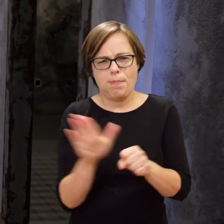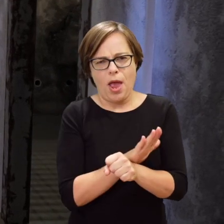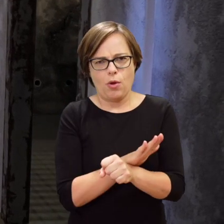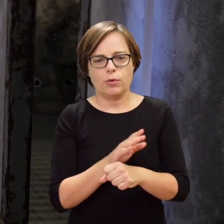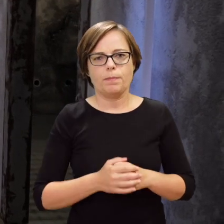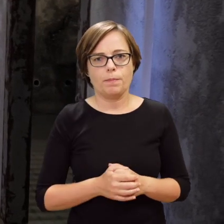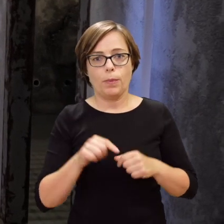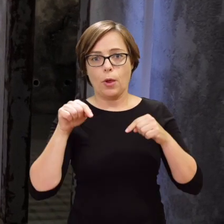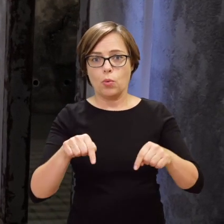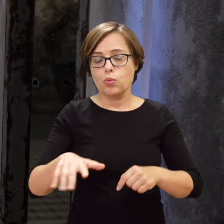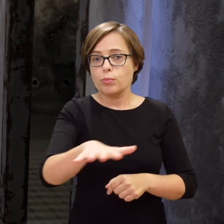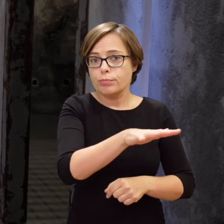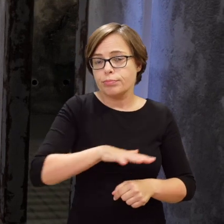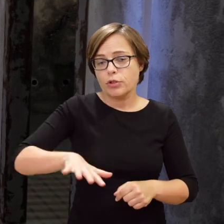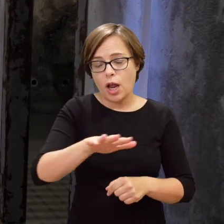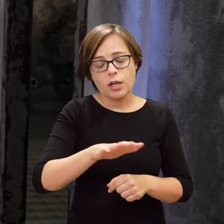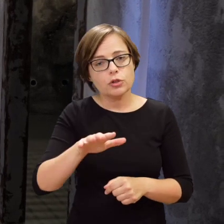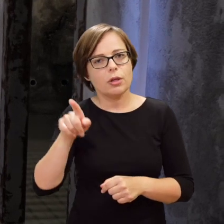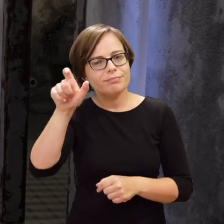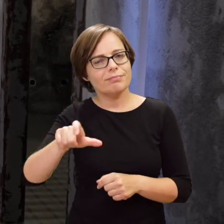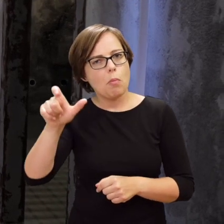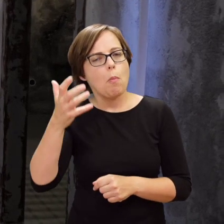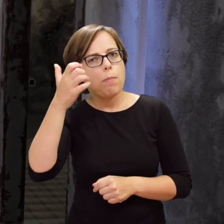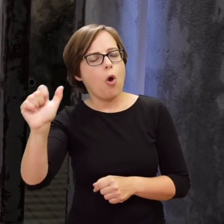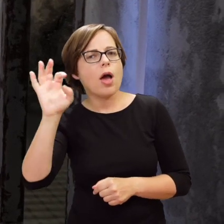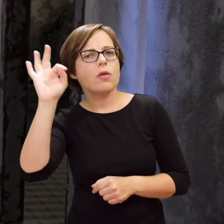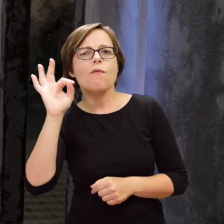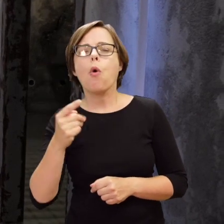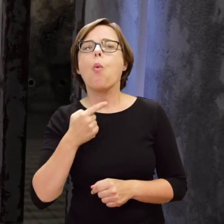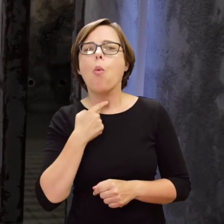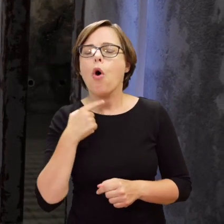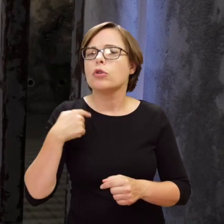In this section, the narrative spins with the voices of our protagonists